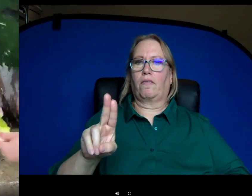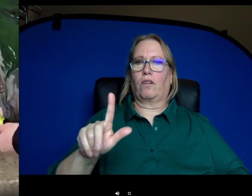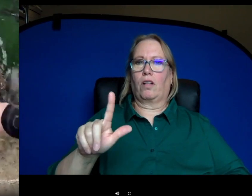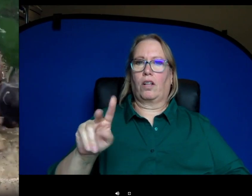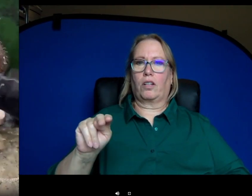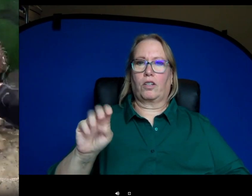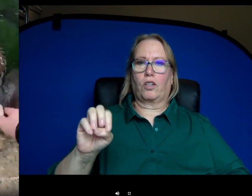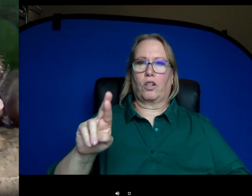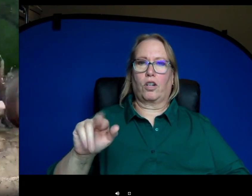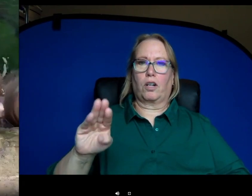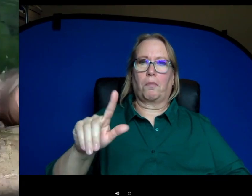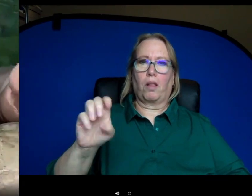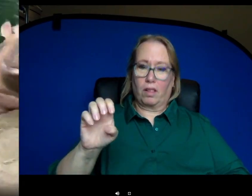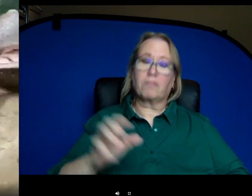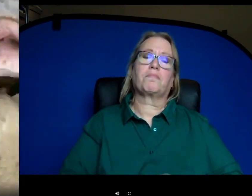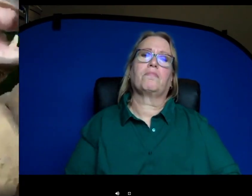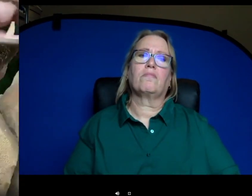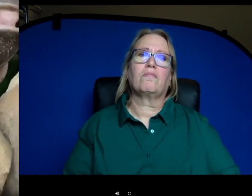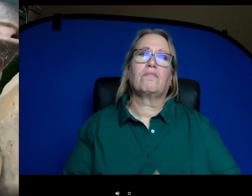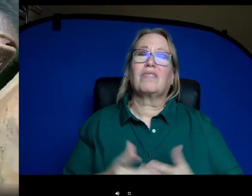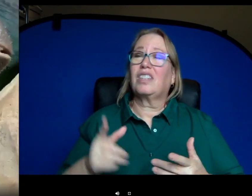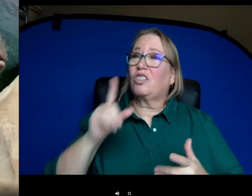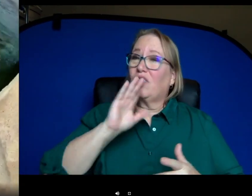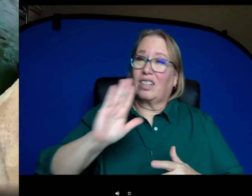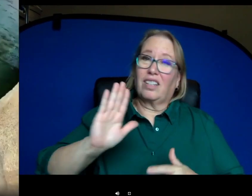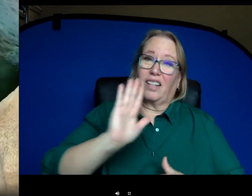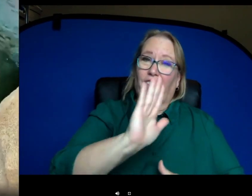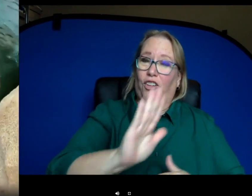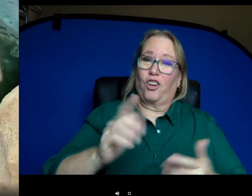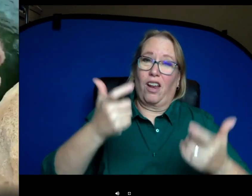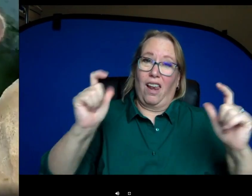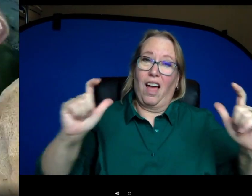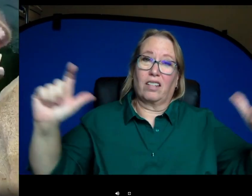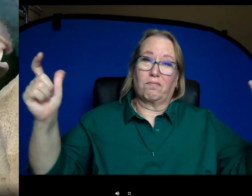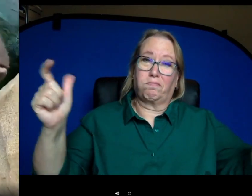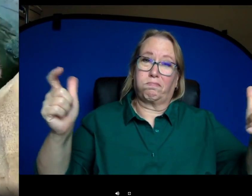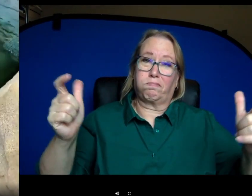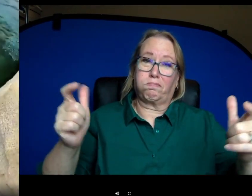Unfortunately as habitat loss becomes a bigger and bigger issue um more wildlife